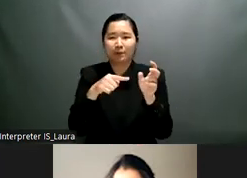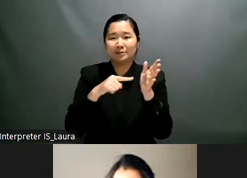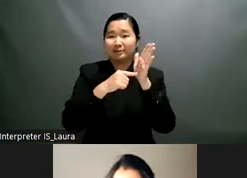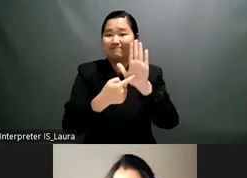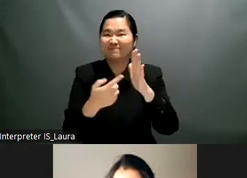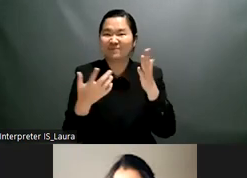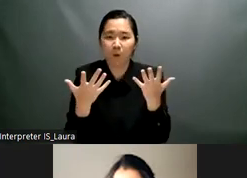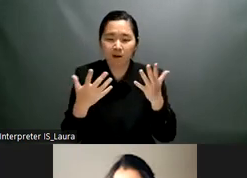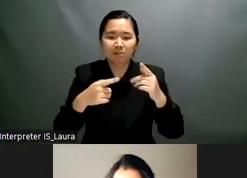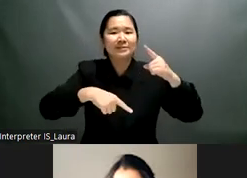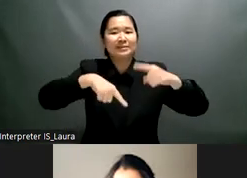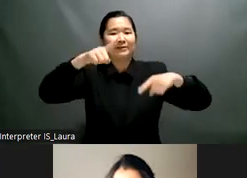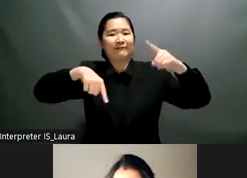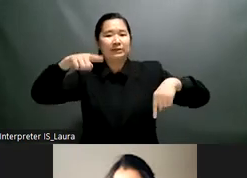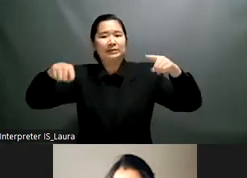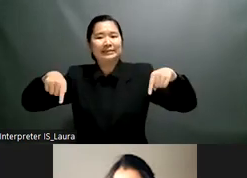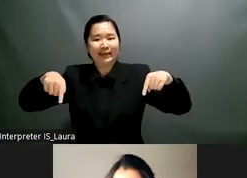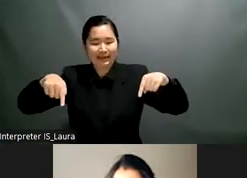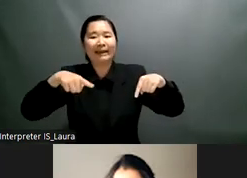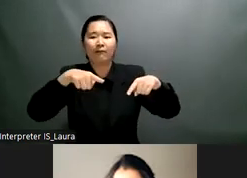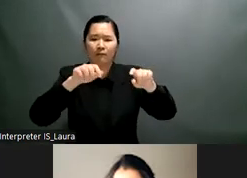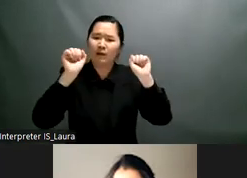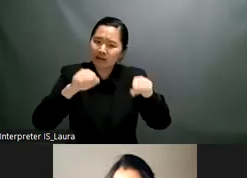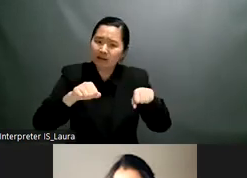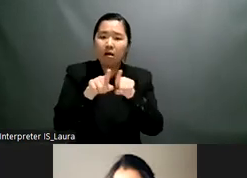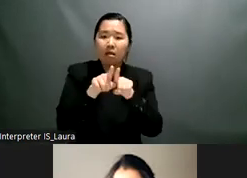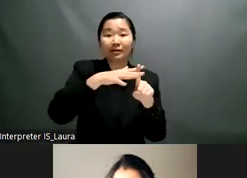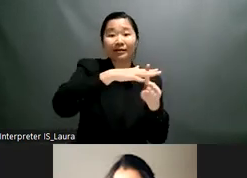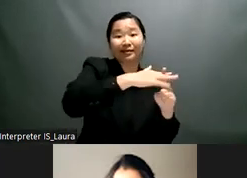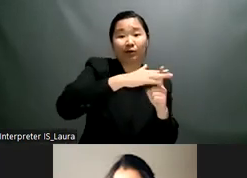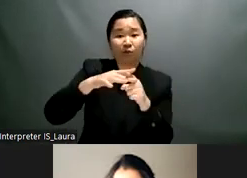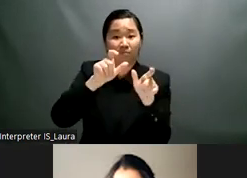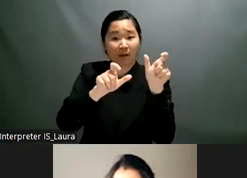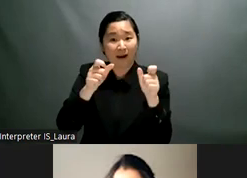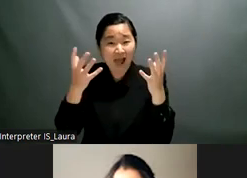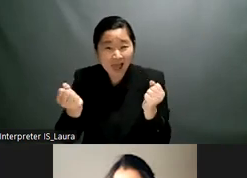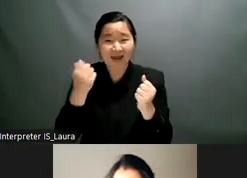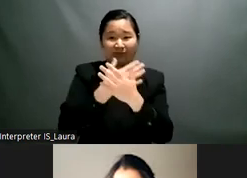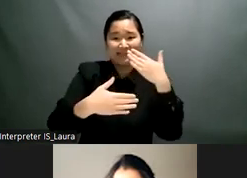also cut across discussions and there was the emphasis around solidarity of the cross disability